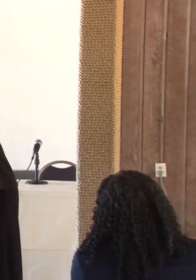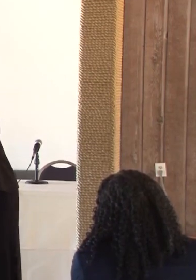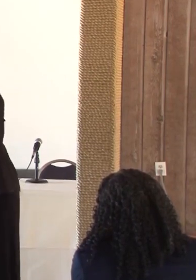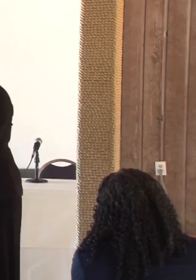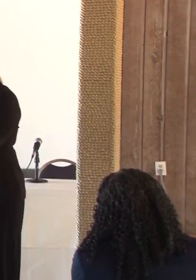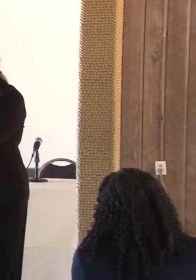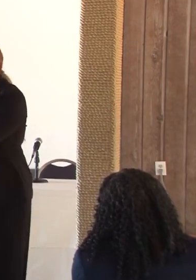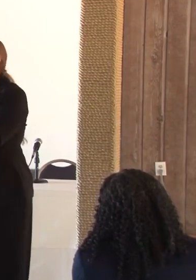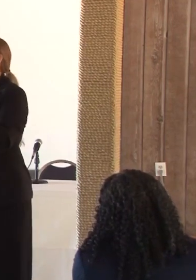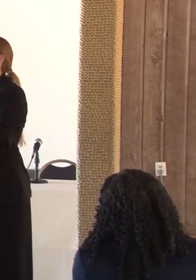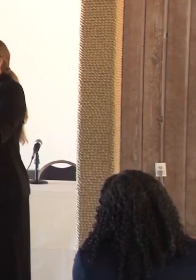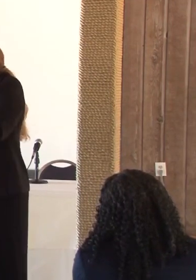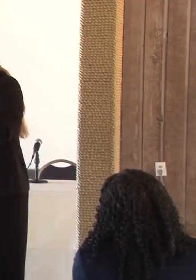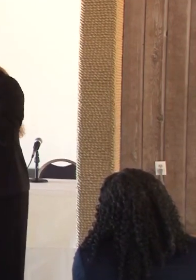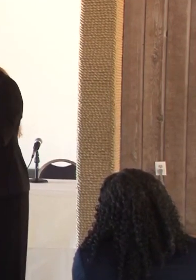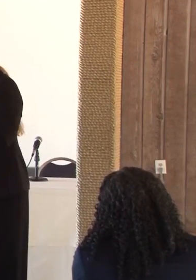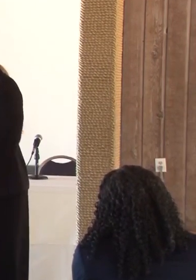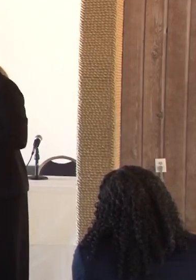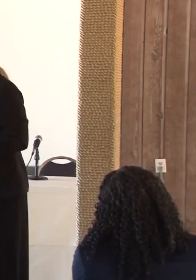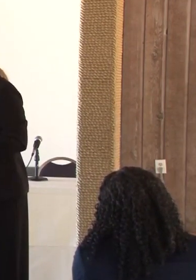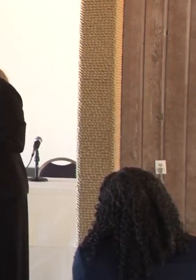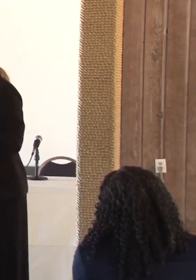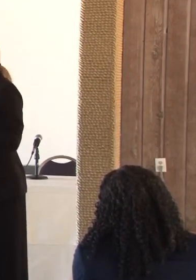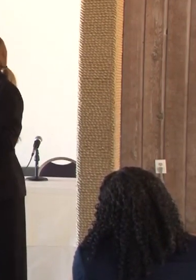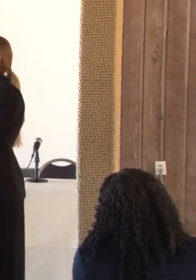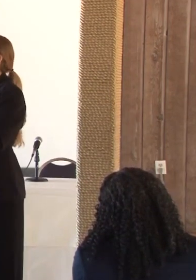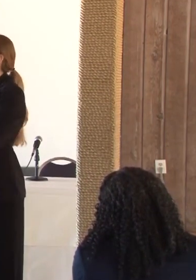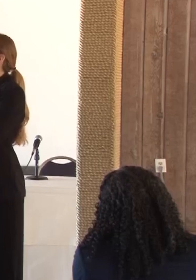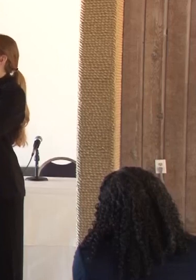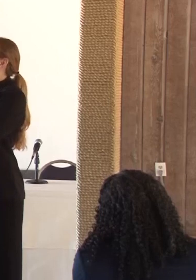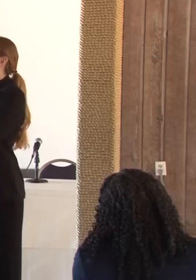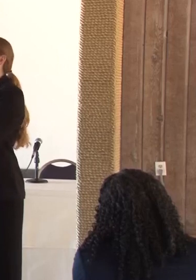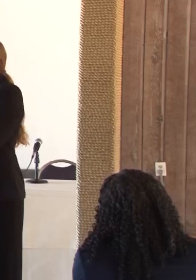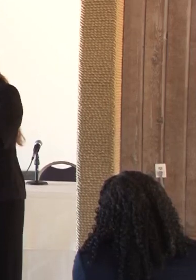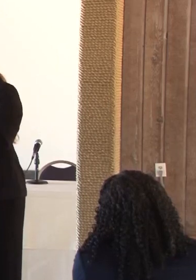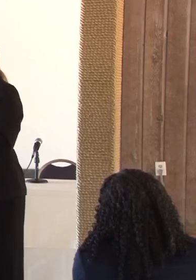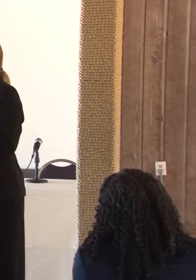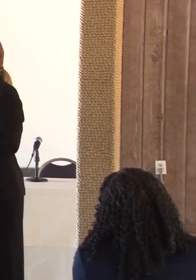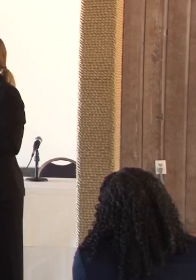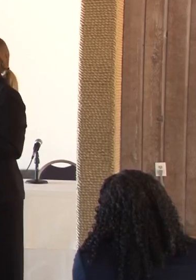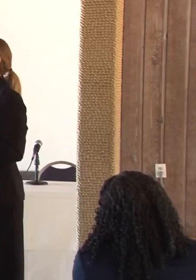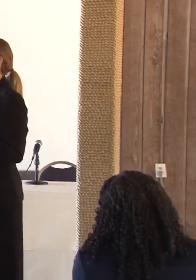my experiences I started a future nonprofit or social enterprise called